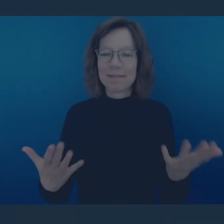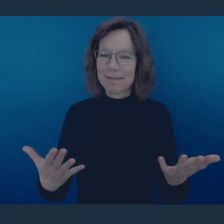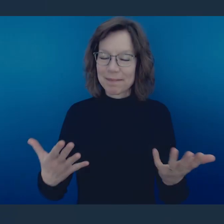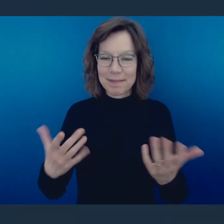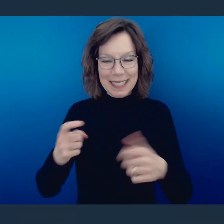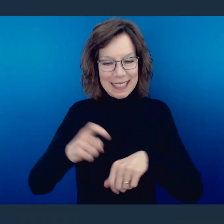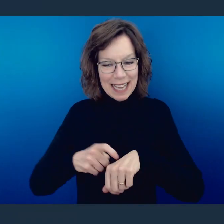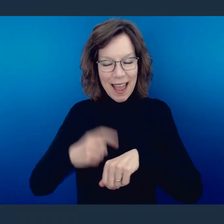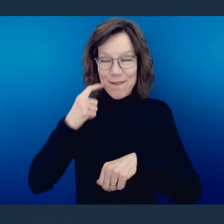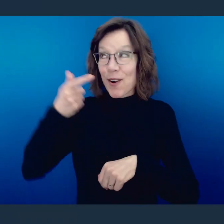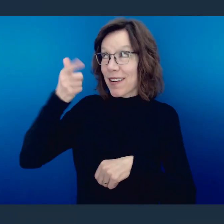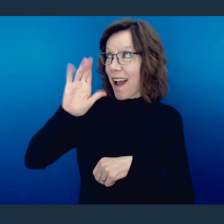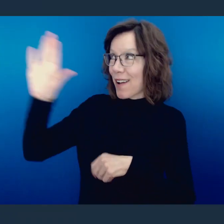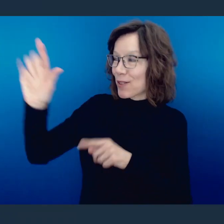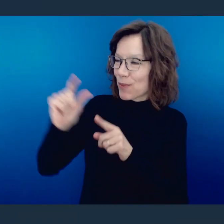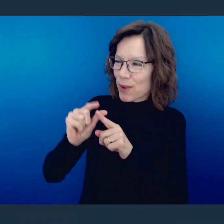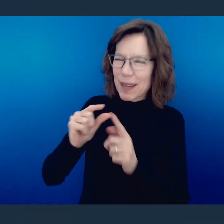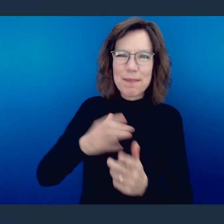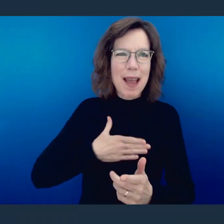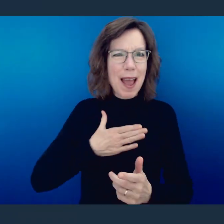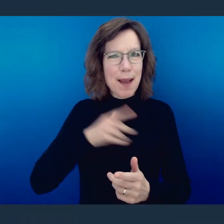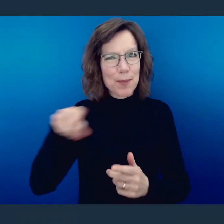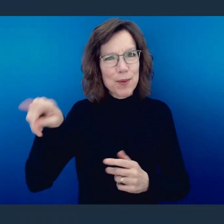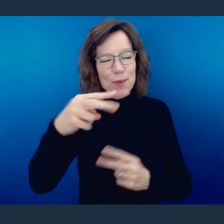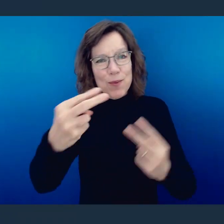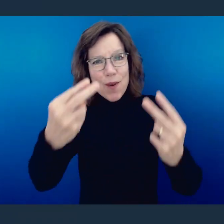Hey, well, it's time for the word. I'm so glad that you're here with us.